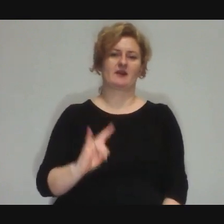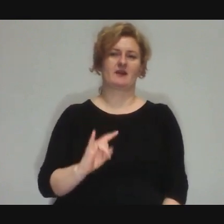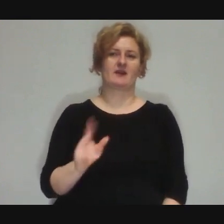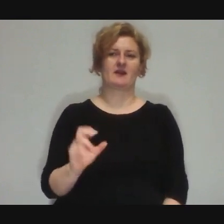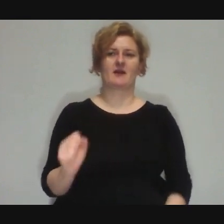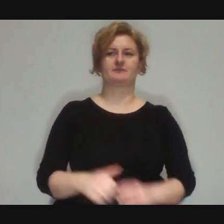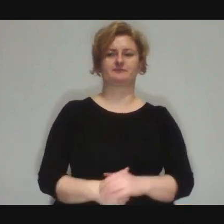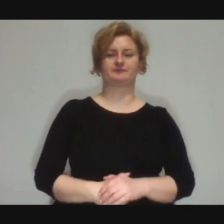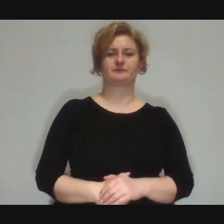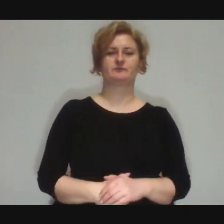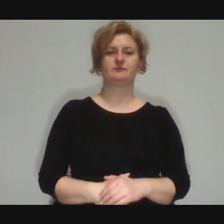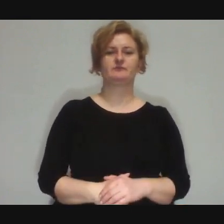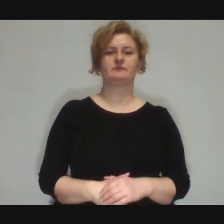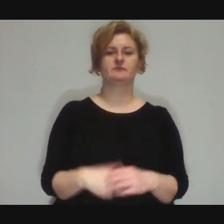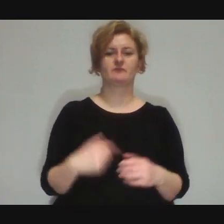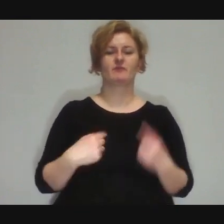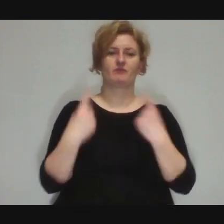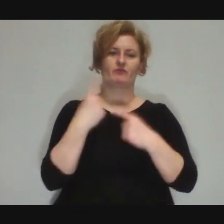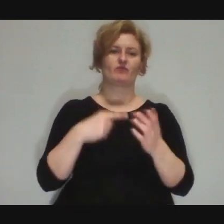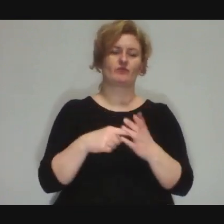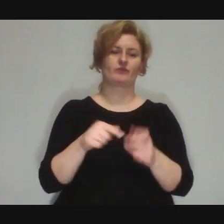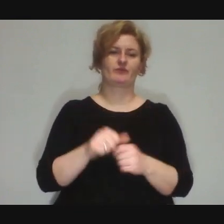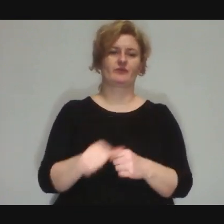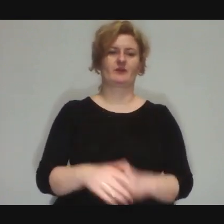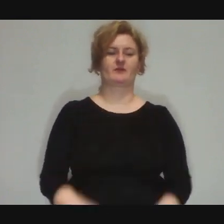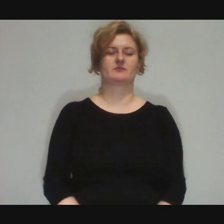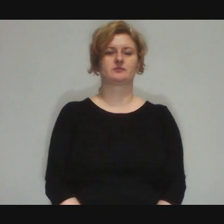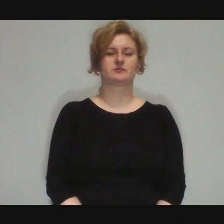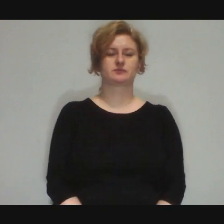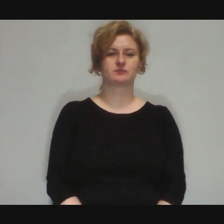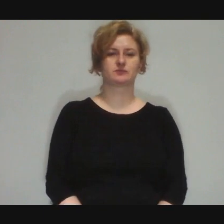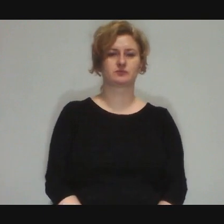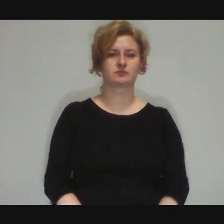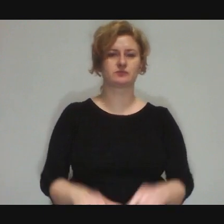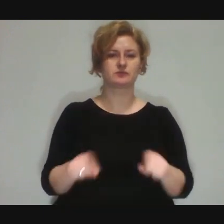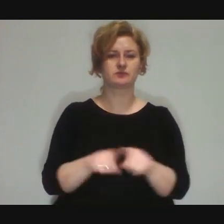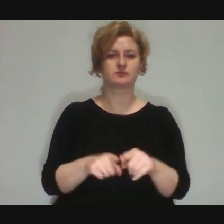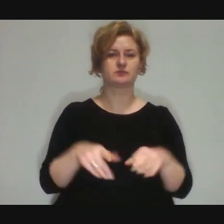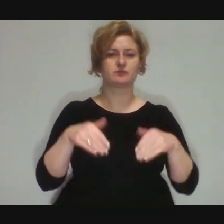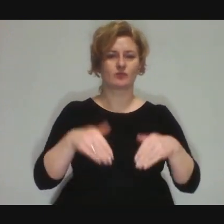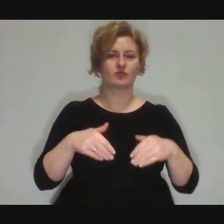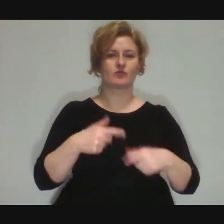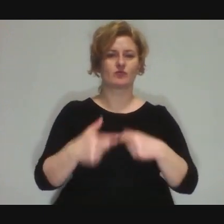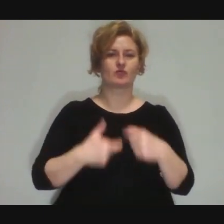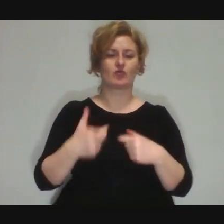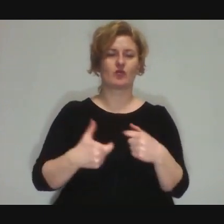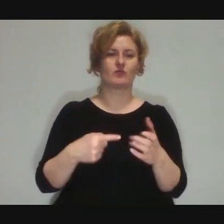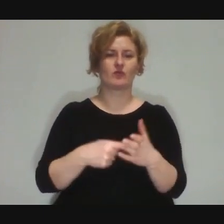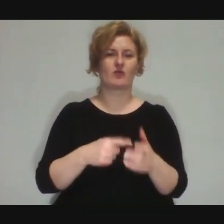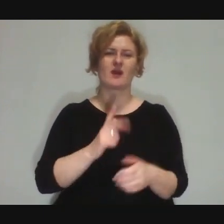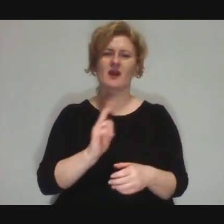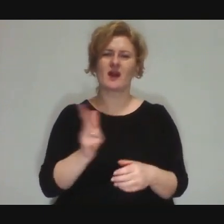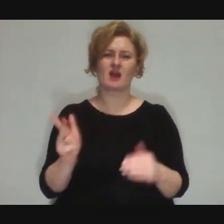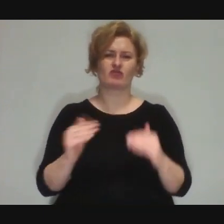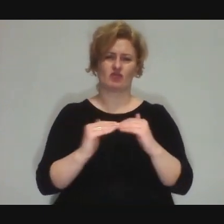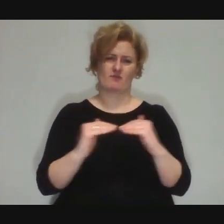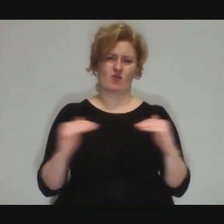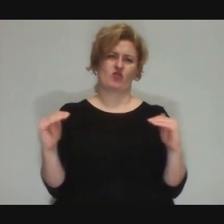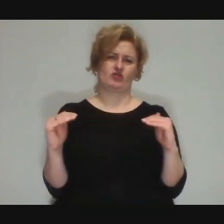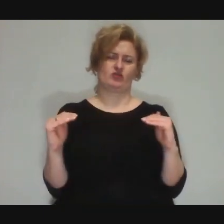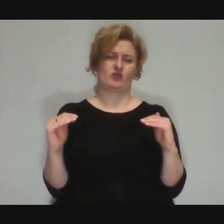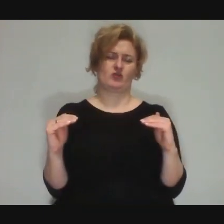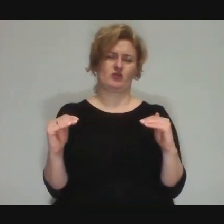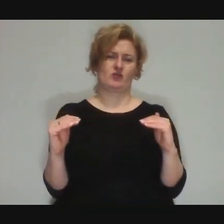I think that's the point. Obviously you can do it at any level.